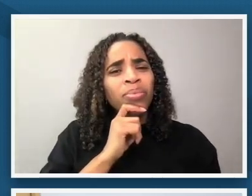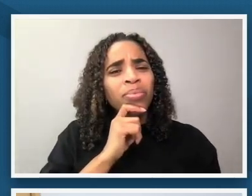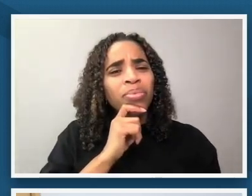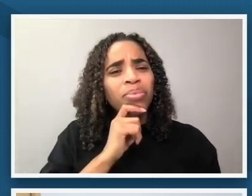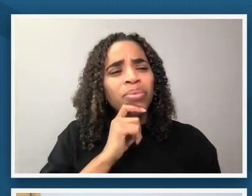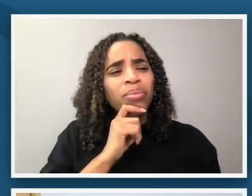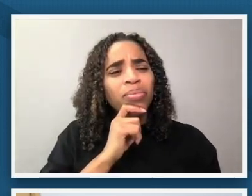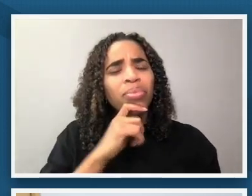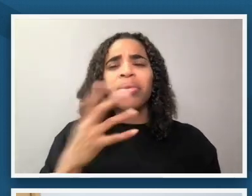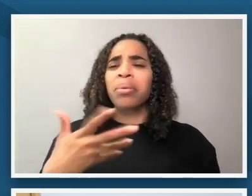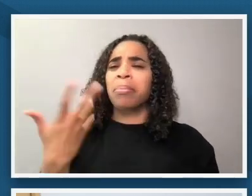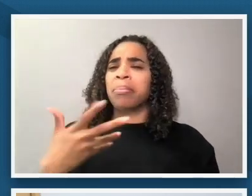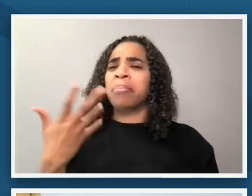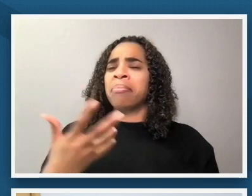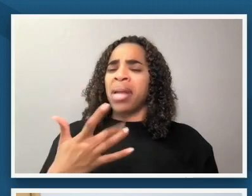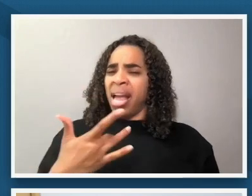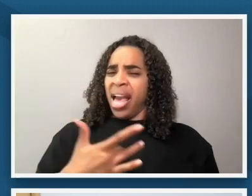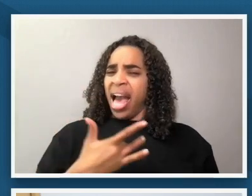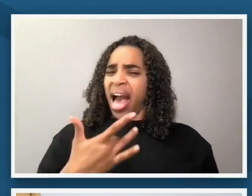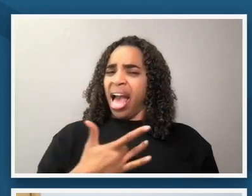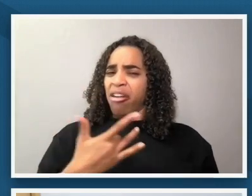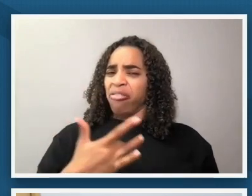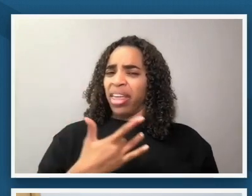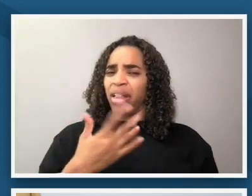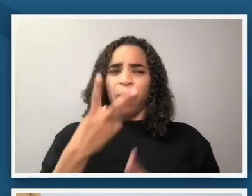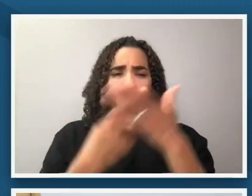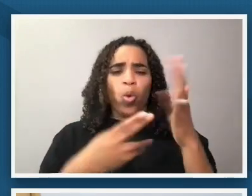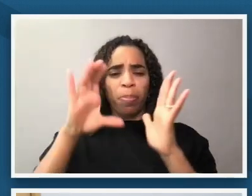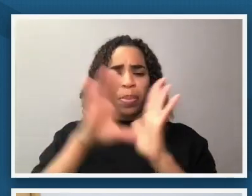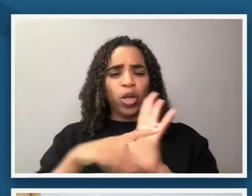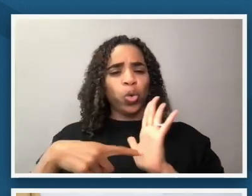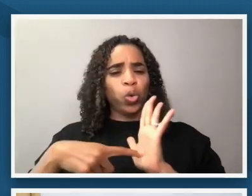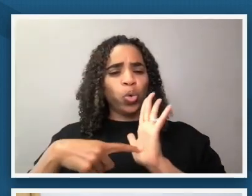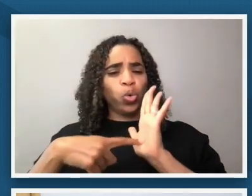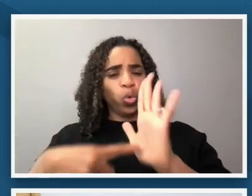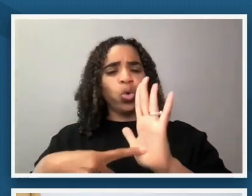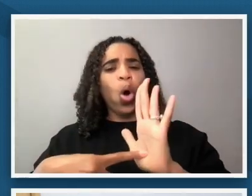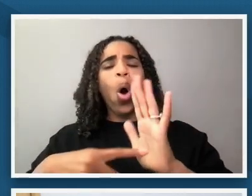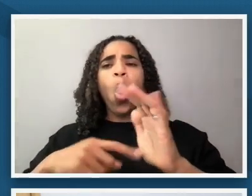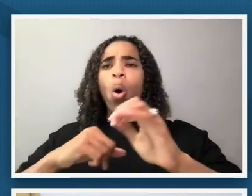protectiveness of the spaces that the